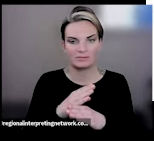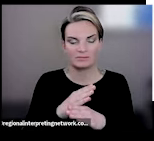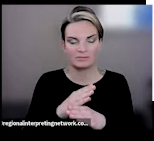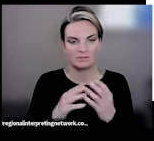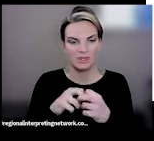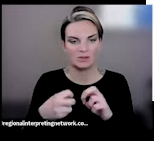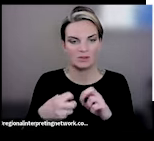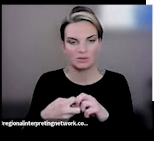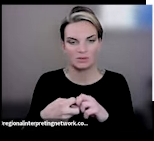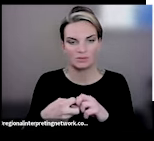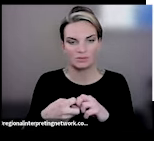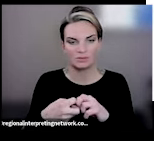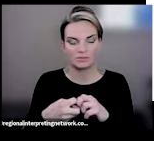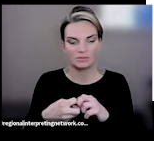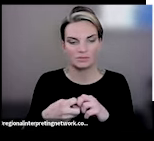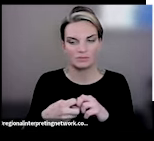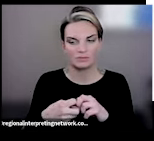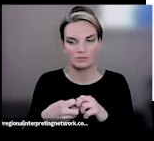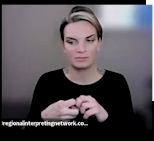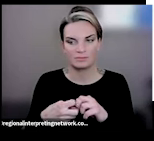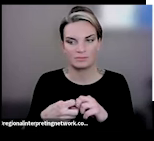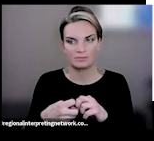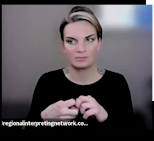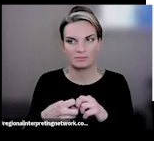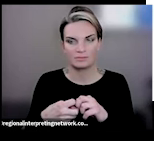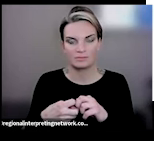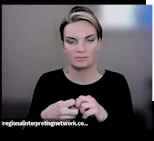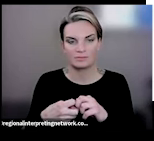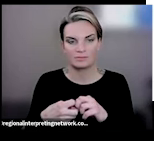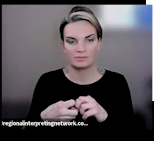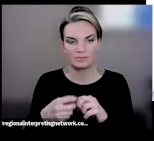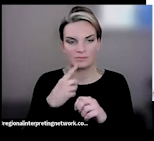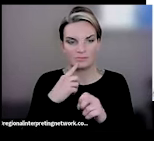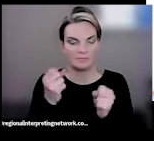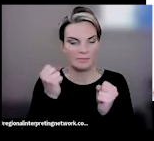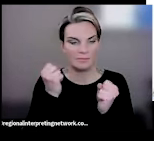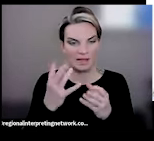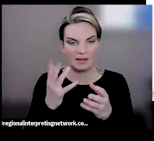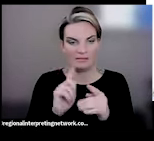have within these food systems. There are just so many barriers that I could